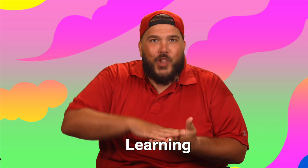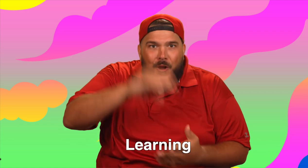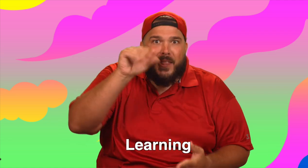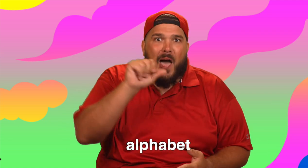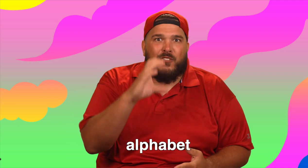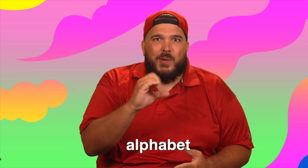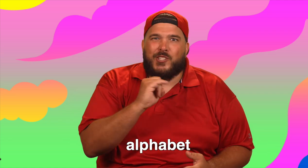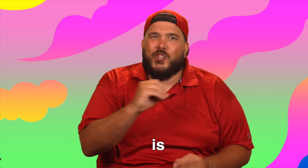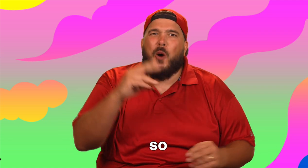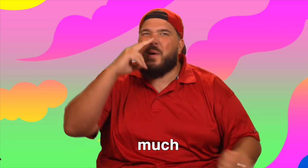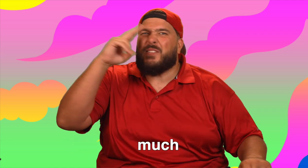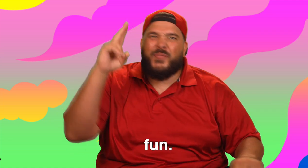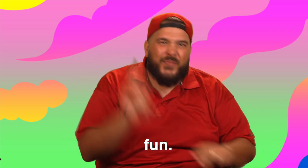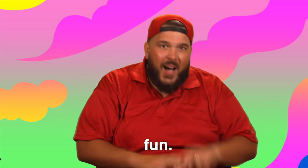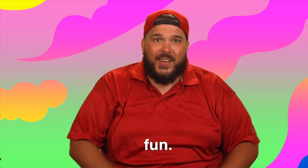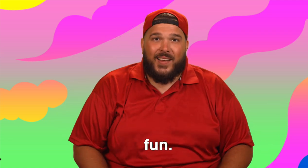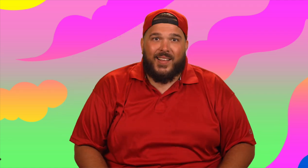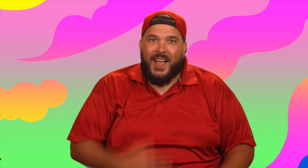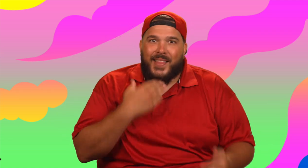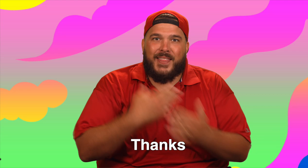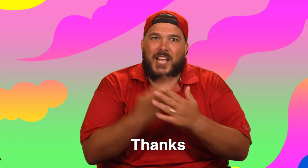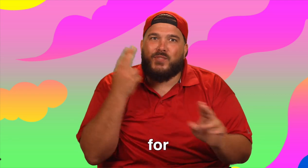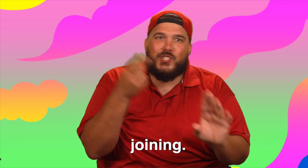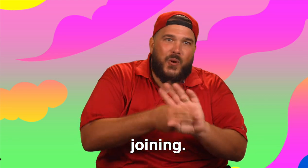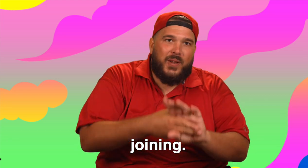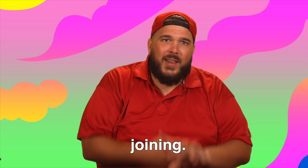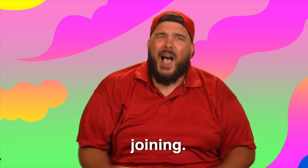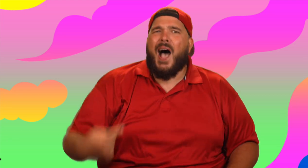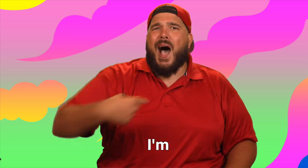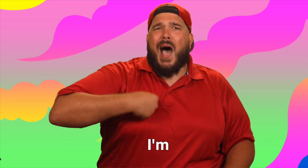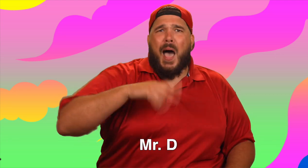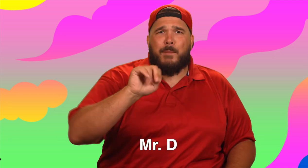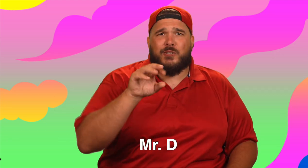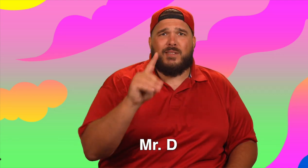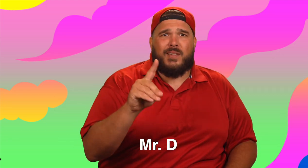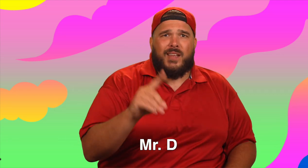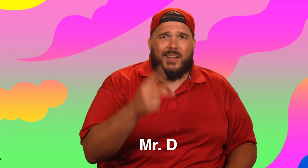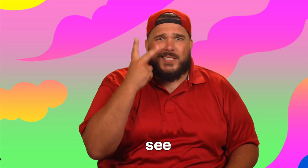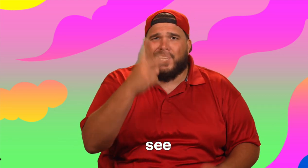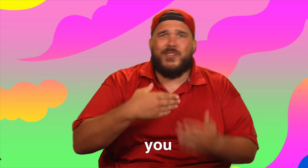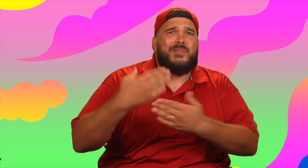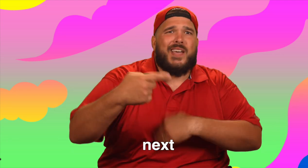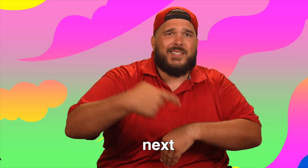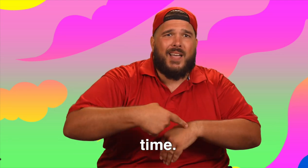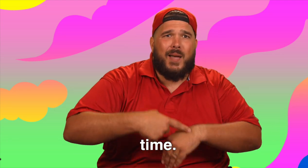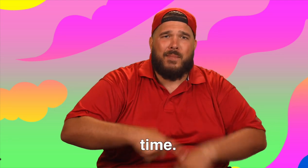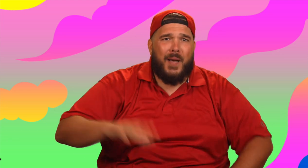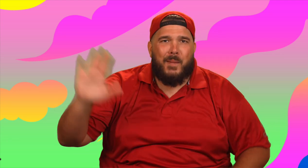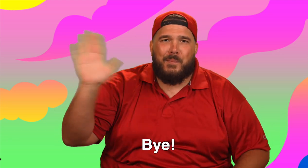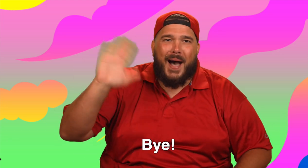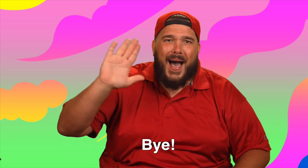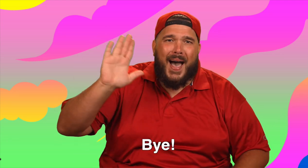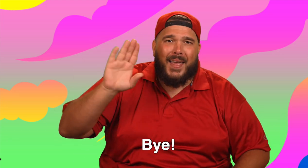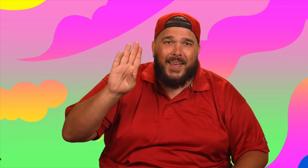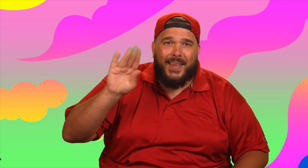Learning the alphabet is so much fun. Thanks for joining. I'm Mr. D. See you next time. Bye!